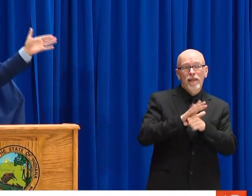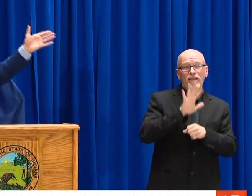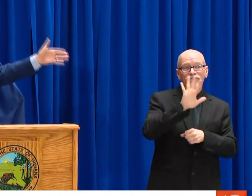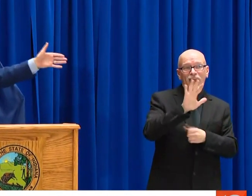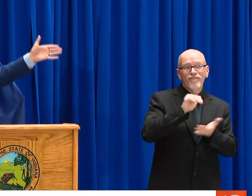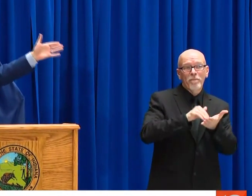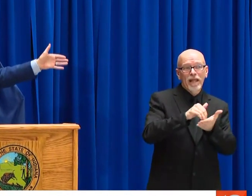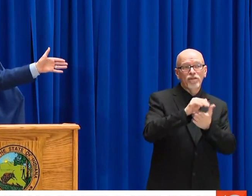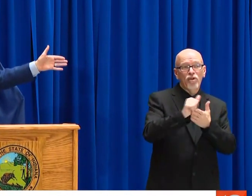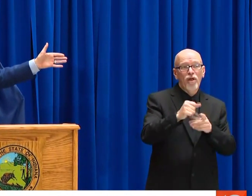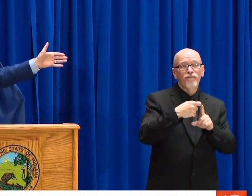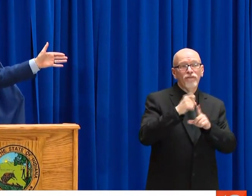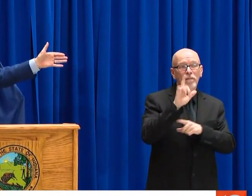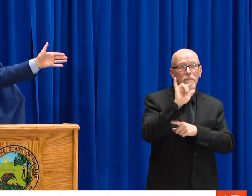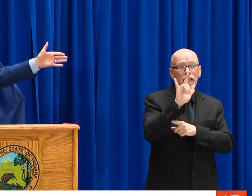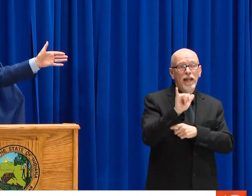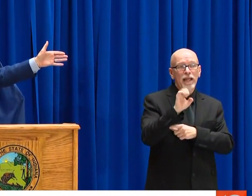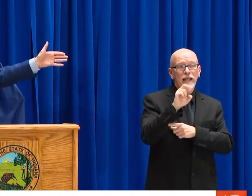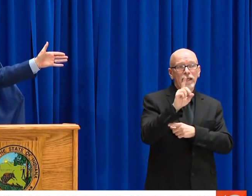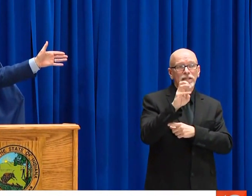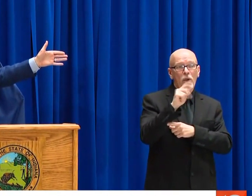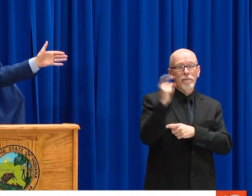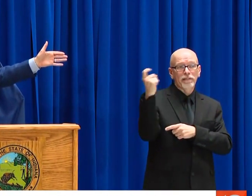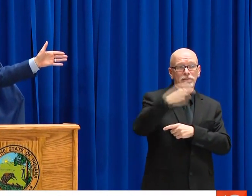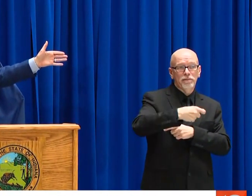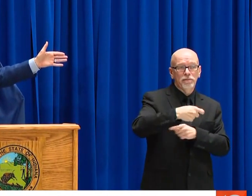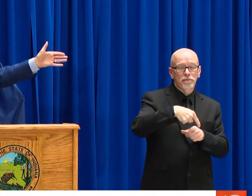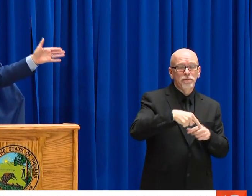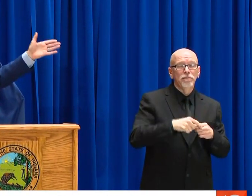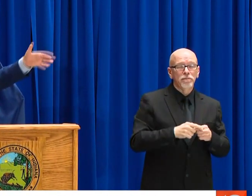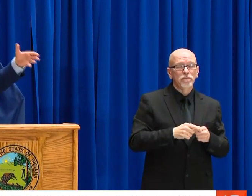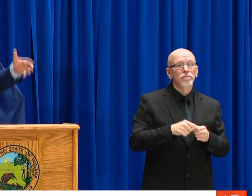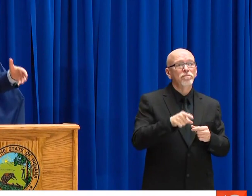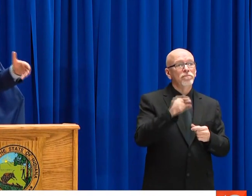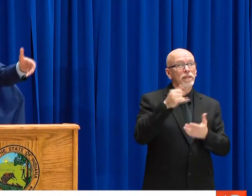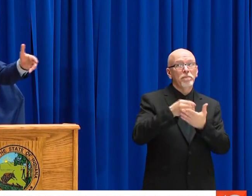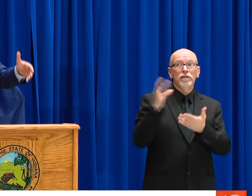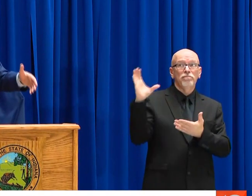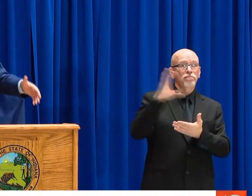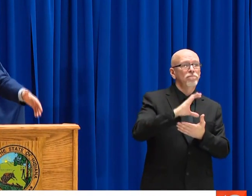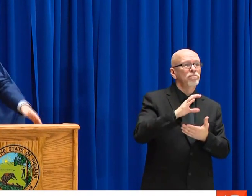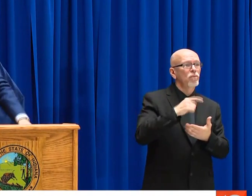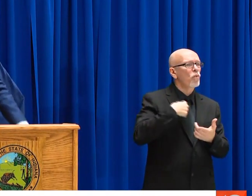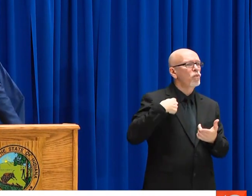PASSING, AND IT SHOULD BE UNDERSCORED AGAIN, WE RECEIVED EARLIER TODAY A COMMITMENT OF 5